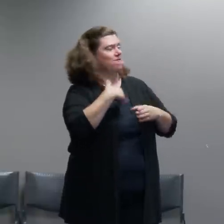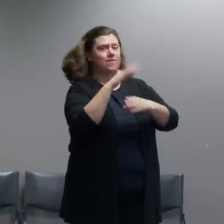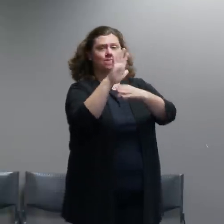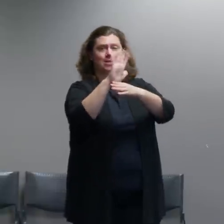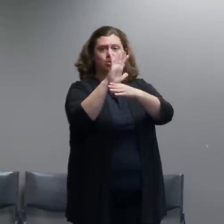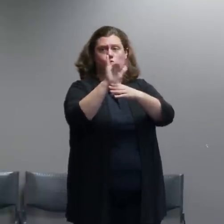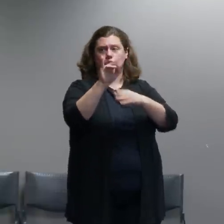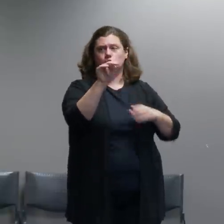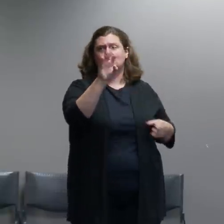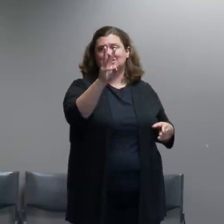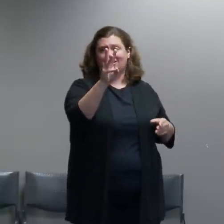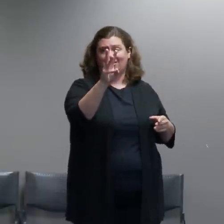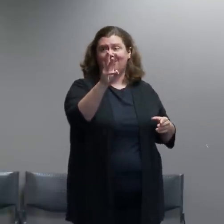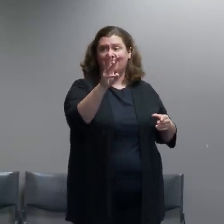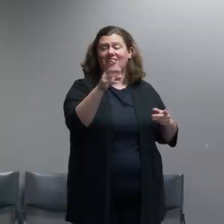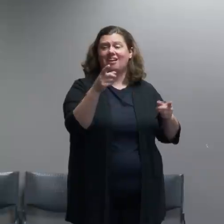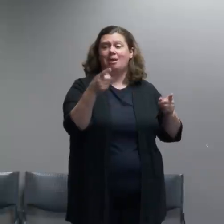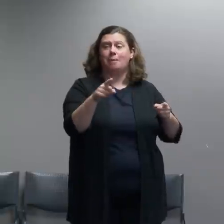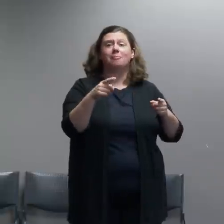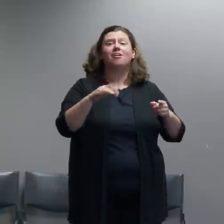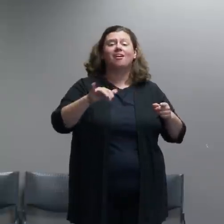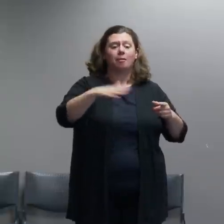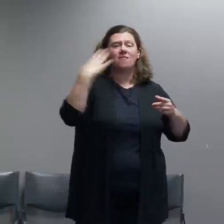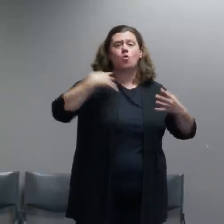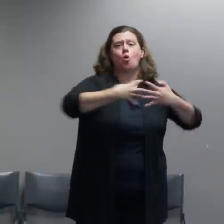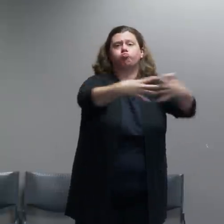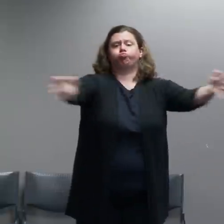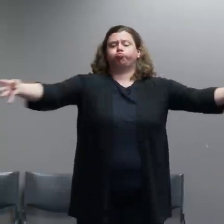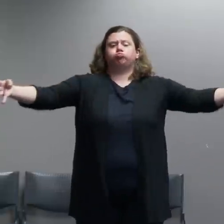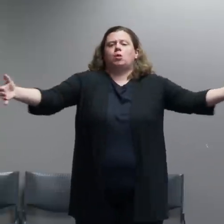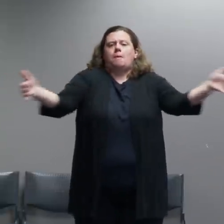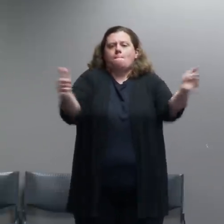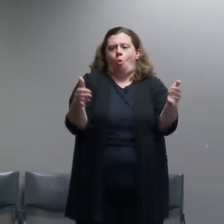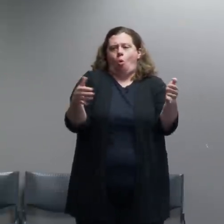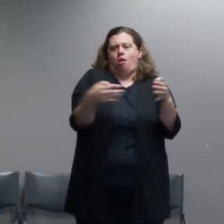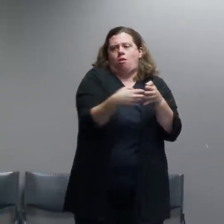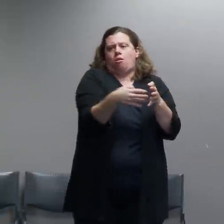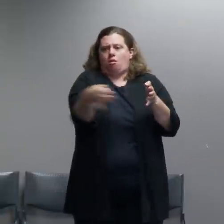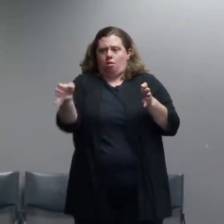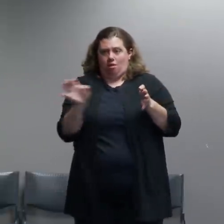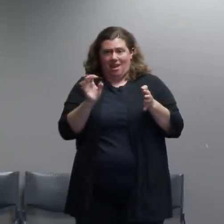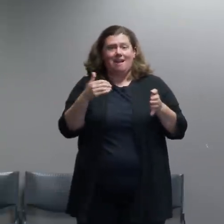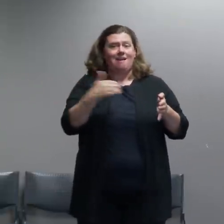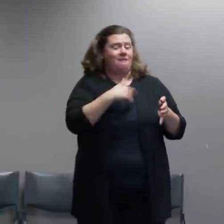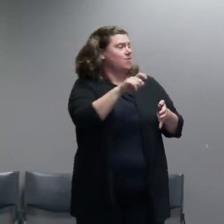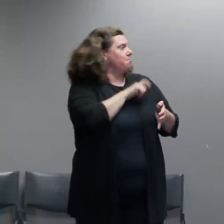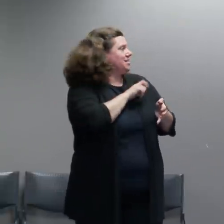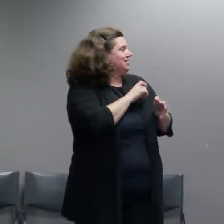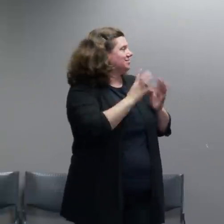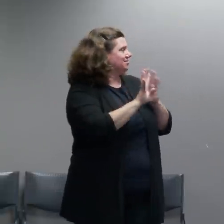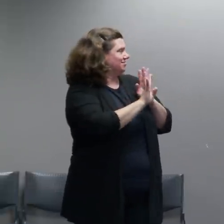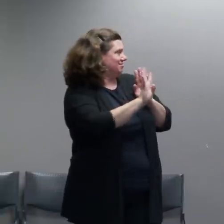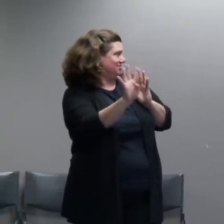smaller area this is a group of officers standing out here.